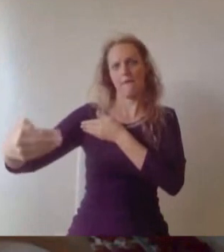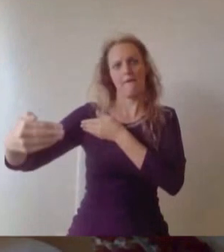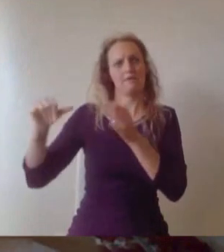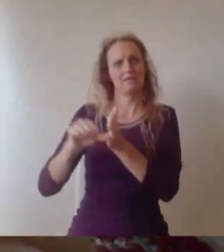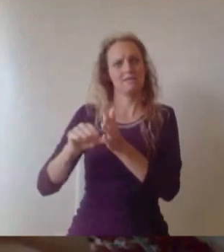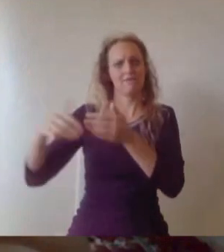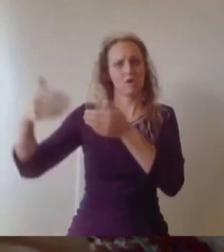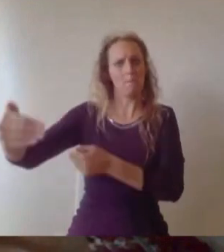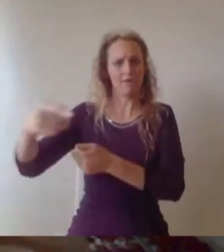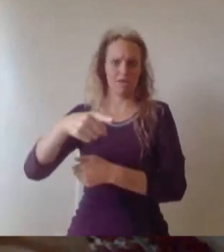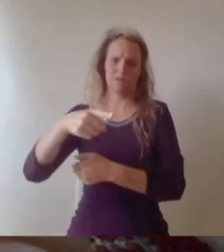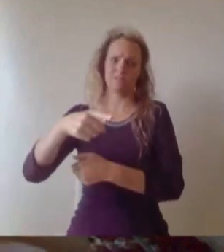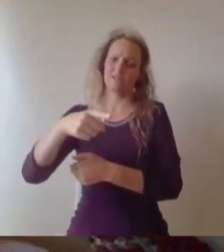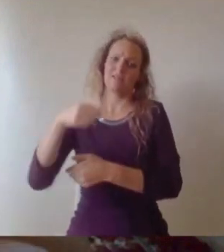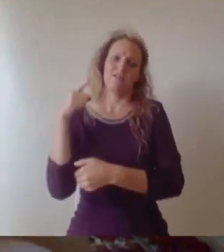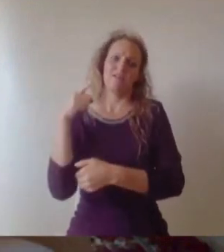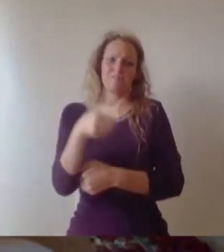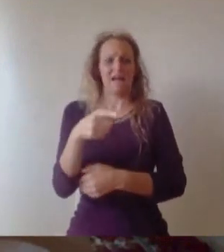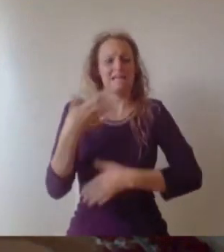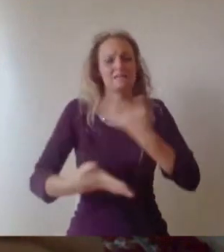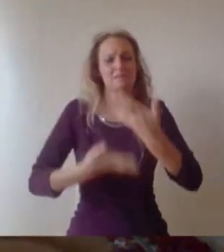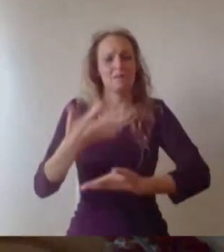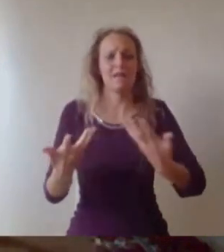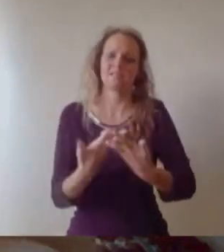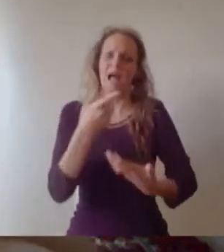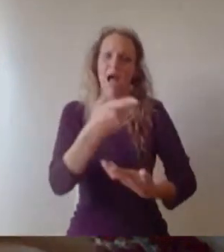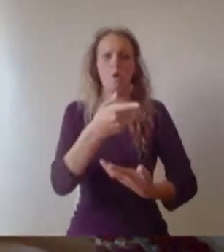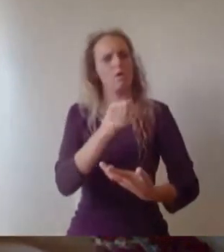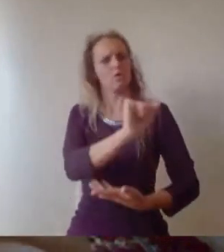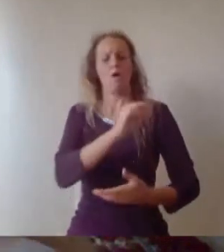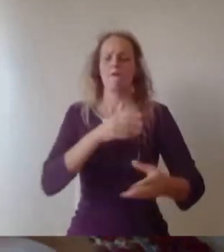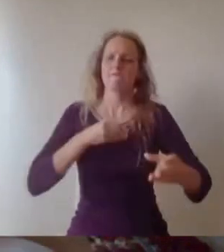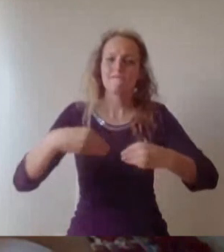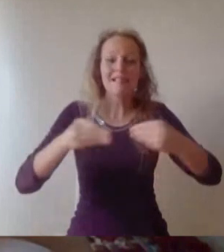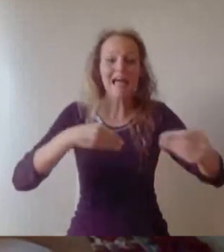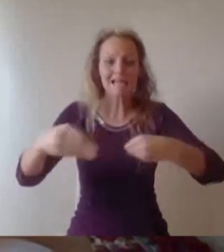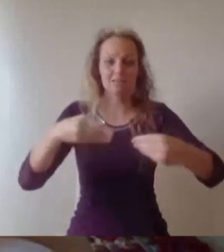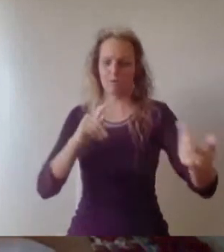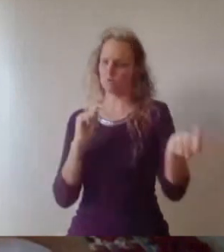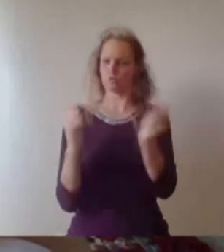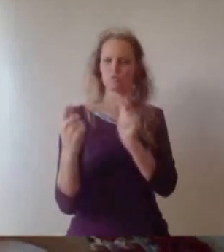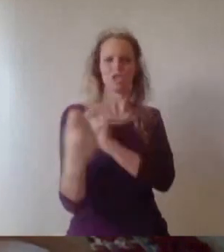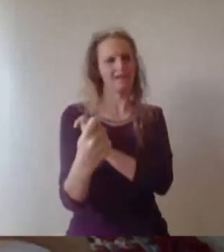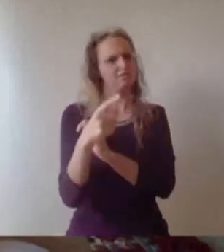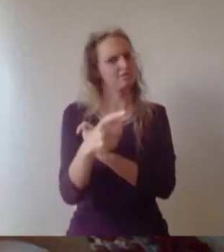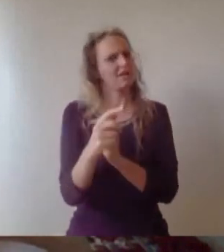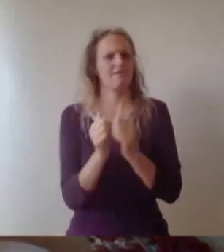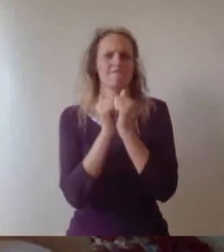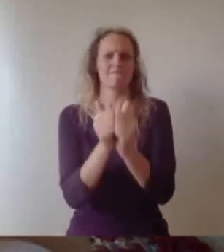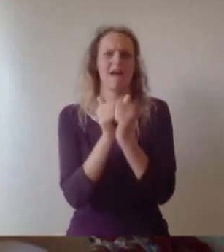to your ability to adapt and change invaluable personal attributes for navigating life's trials and tribulations